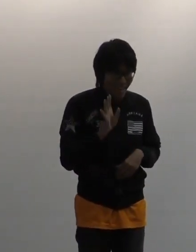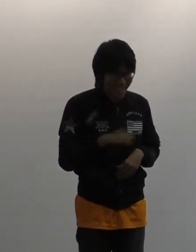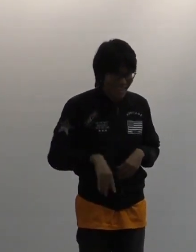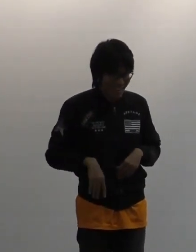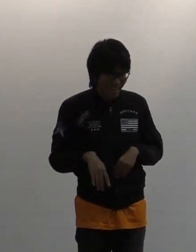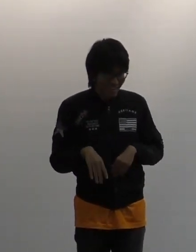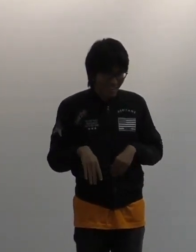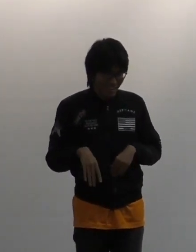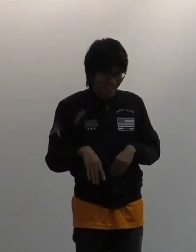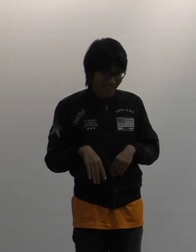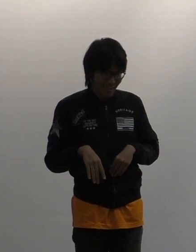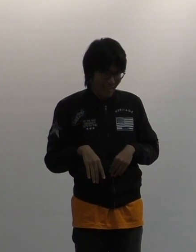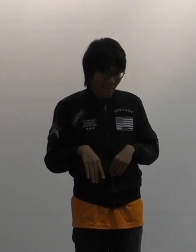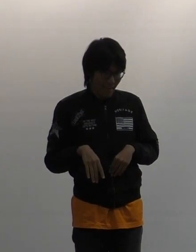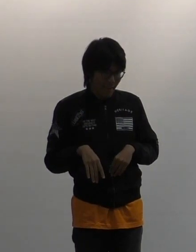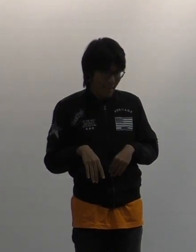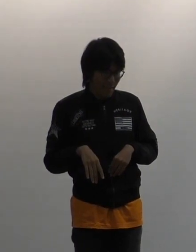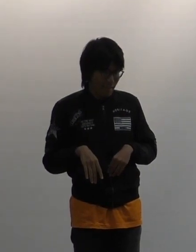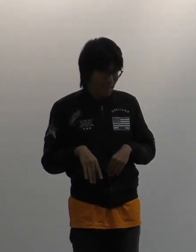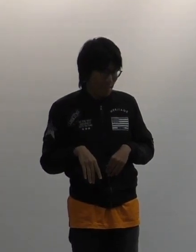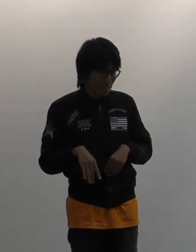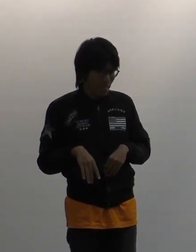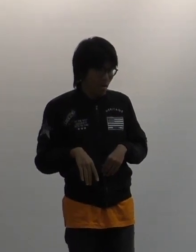So you were talking about people identifying as Black first,